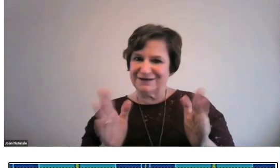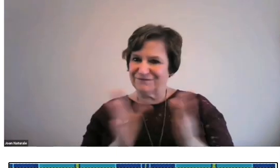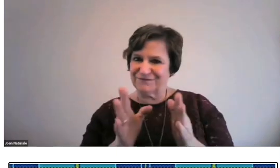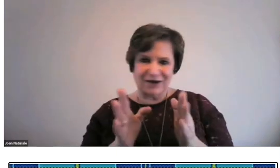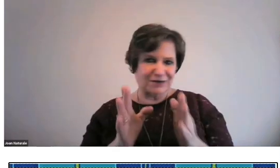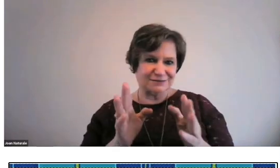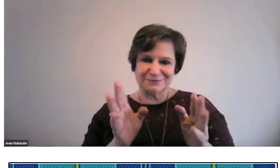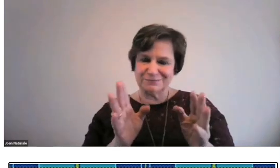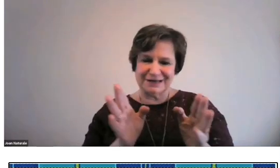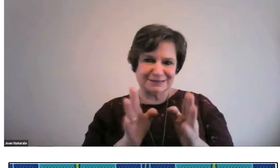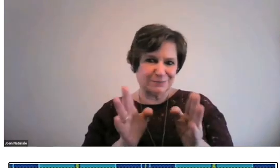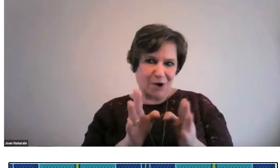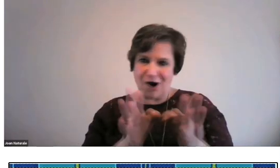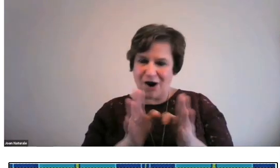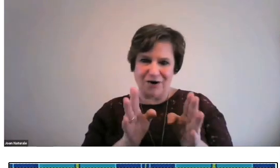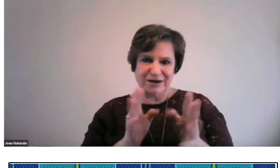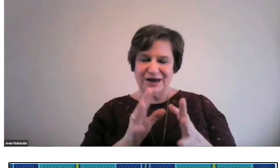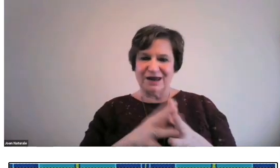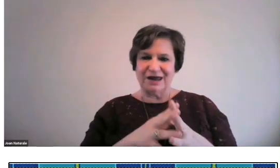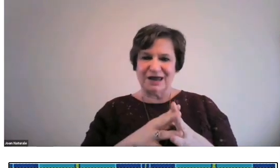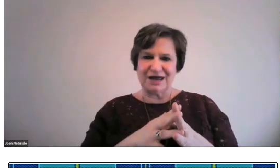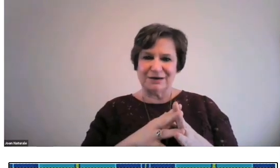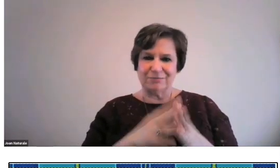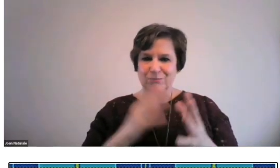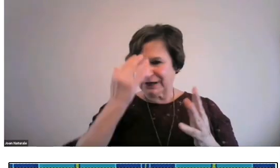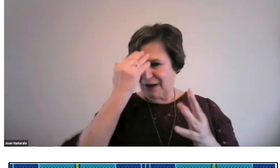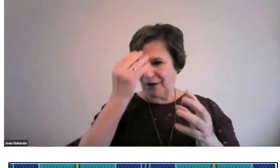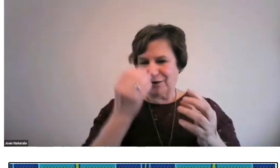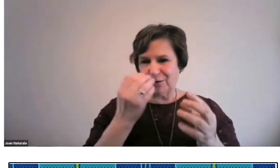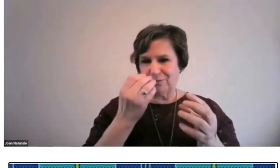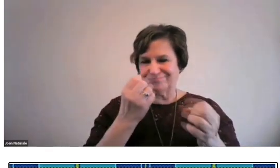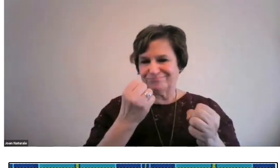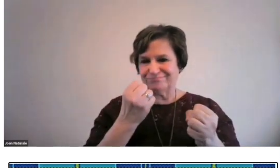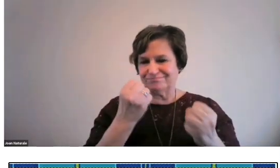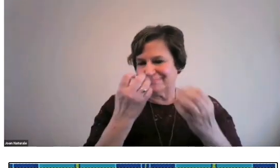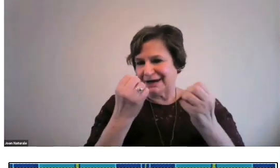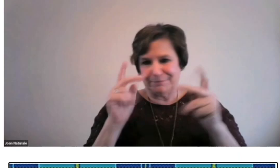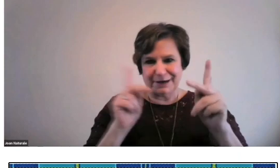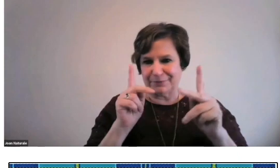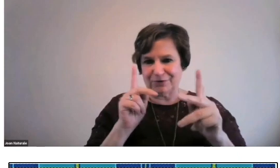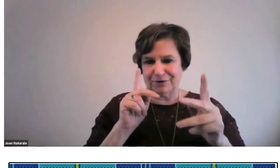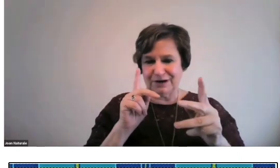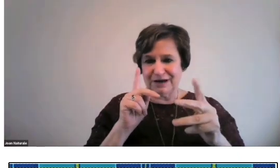or a community interested in donating. The deaf community is small.